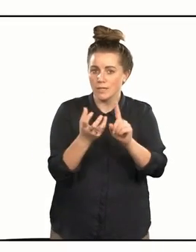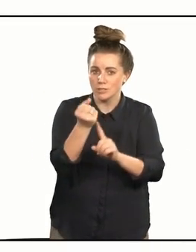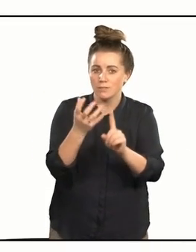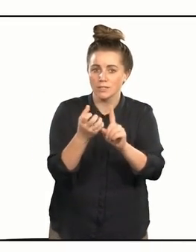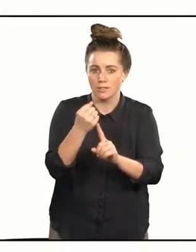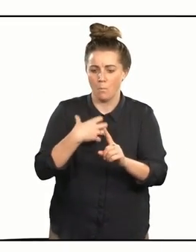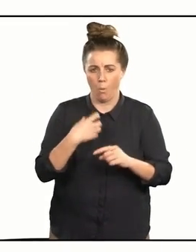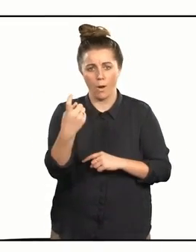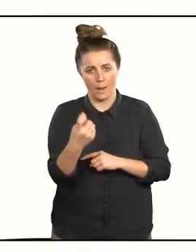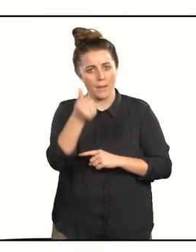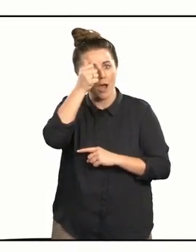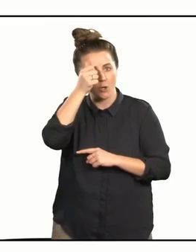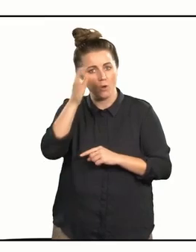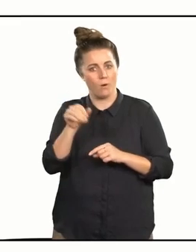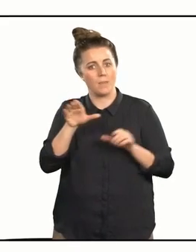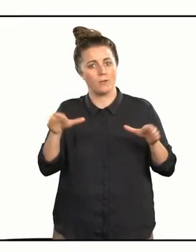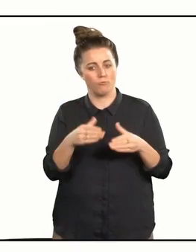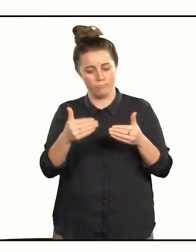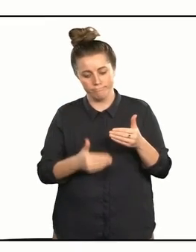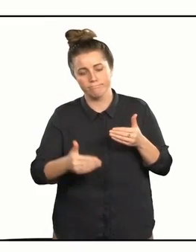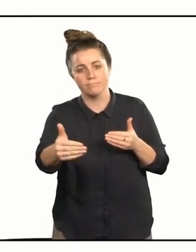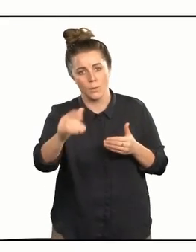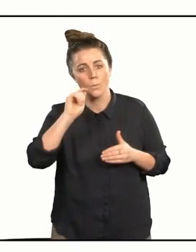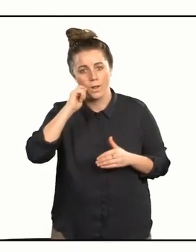I know we'll see so much more coming from this rōpū - group - in the coming years.